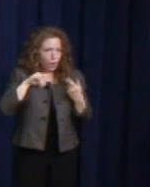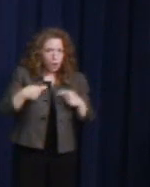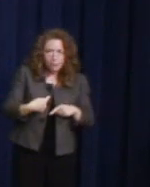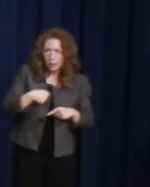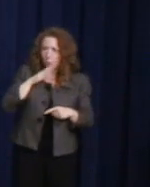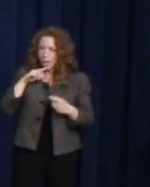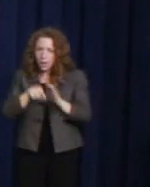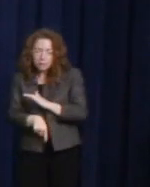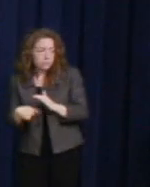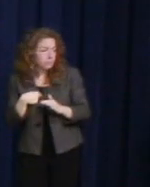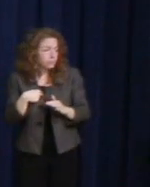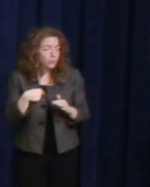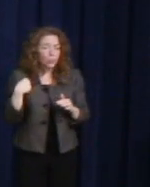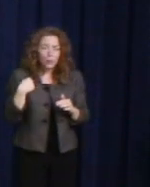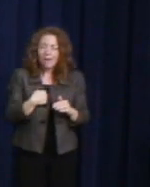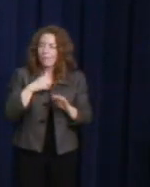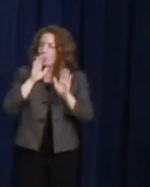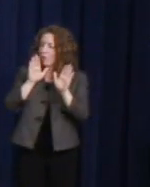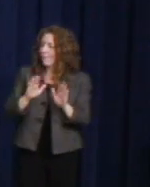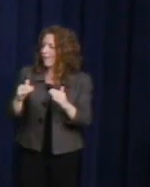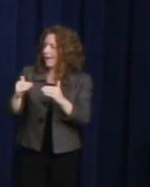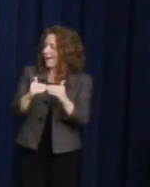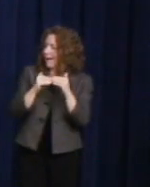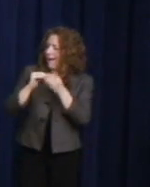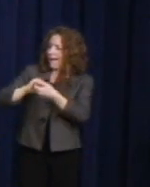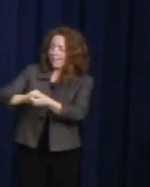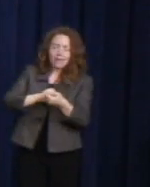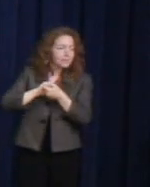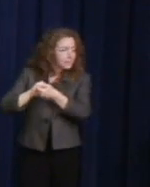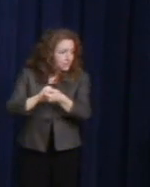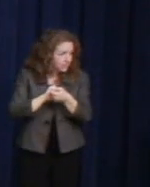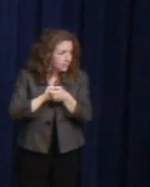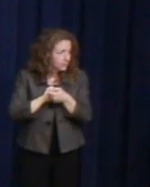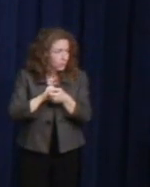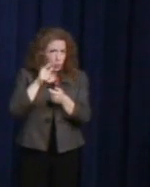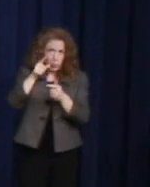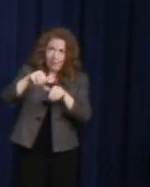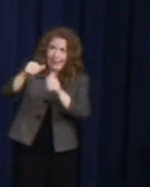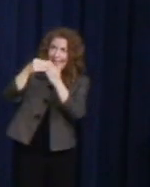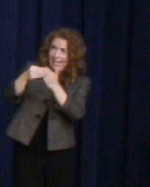who are leading us as world leaders in this global stage. And we will continue on the work that you do.